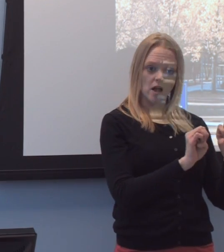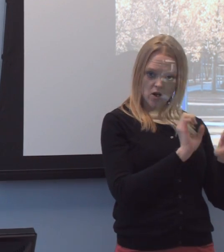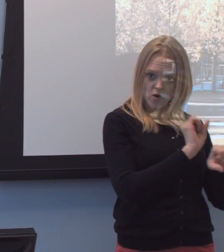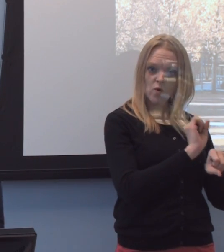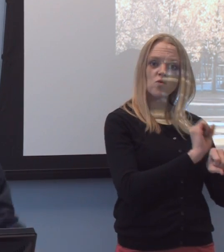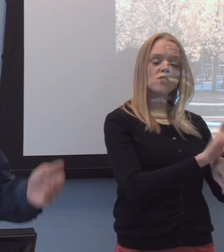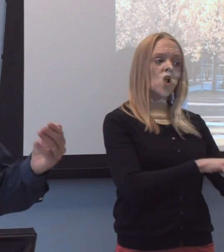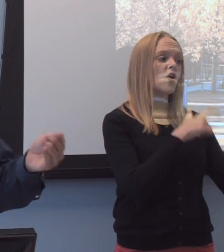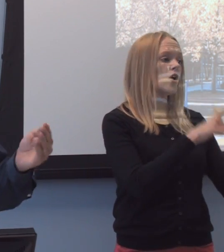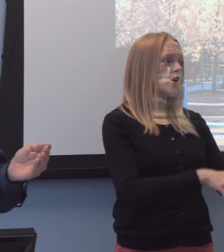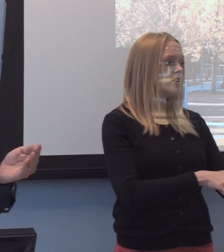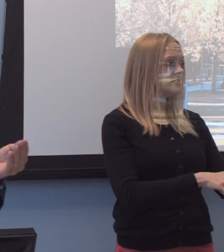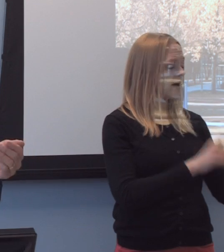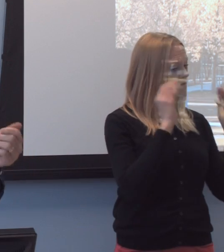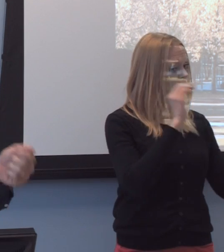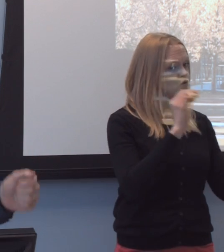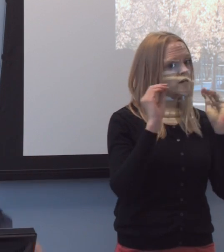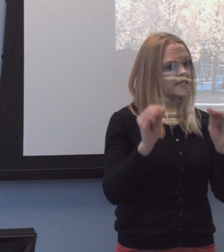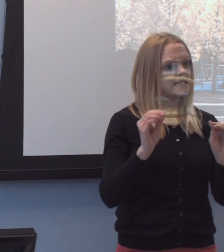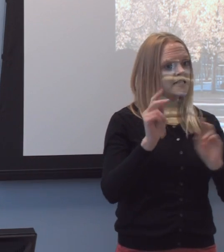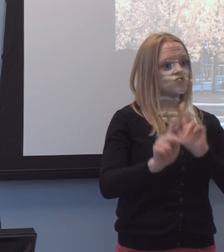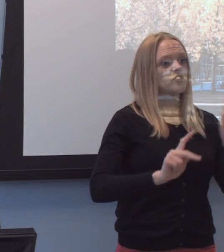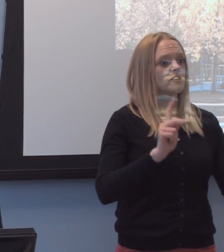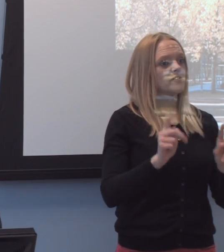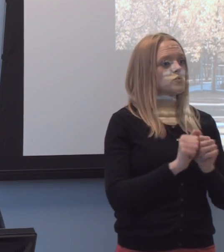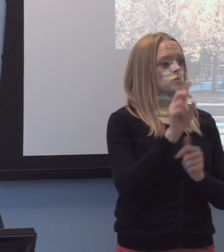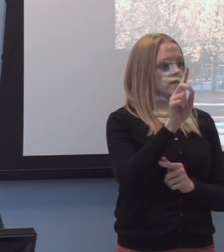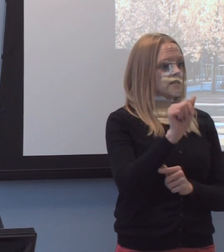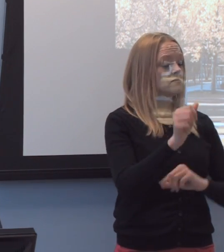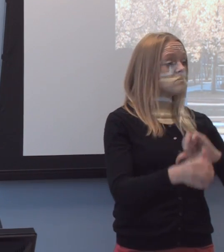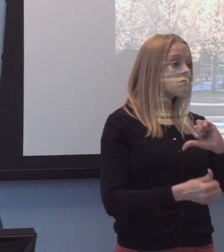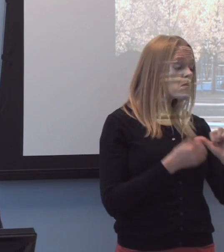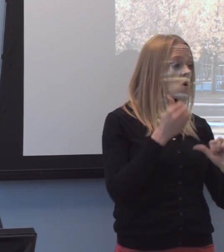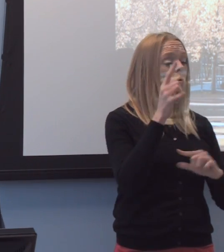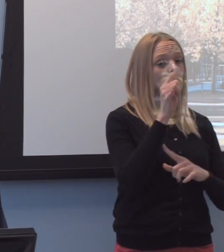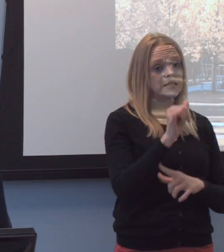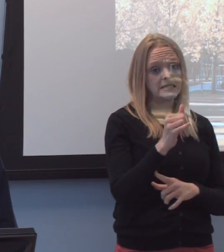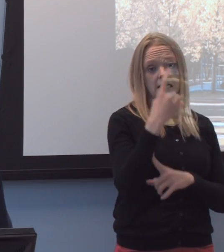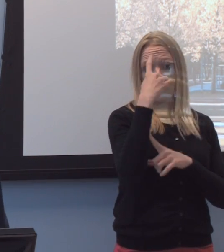uh, working to teach individuals with disabilities, mostly cognitive, some emotional,